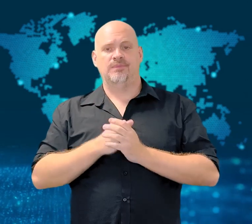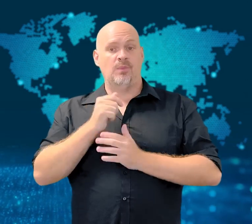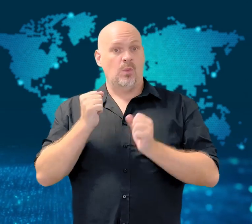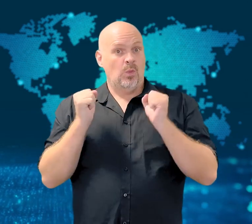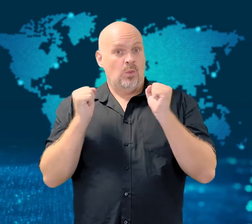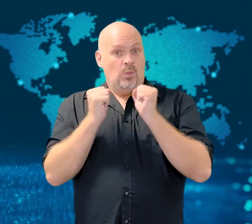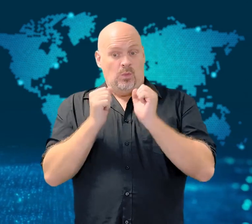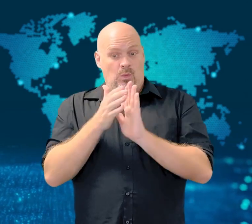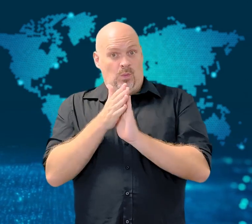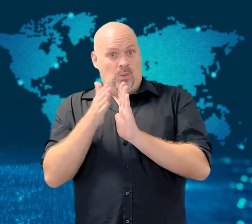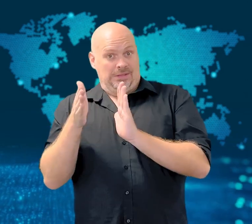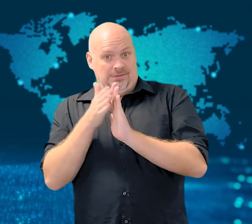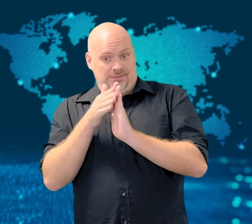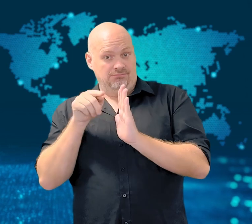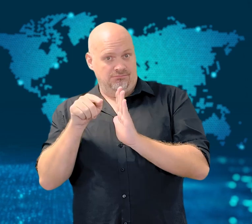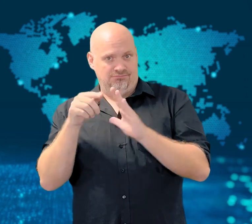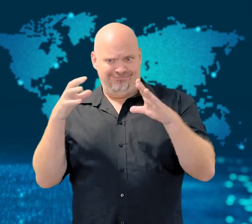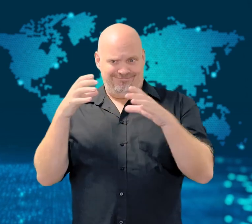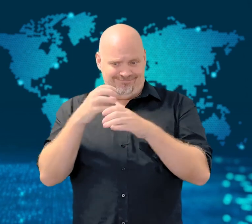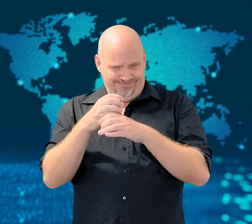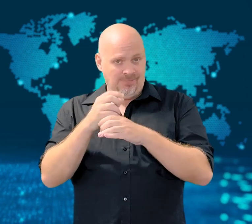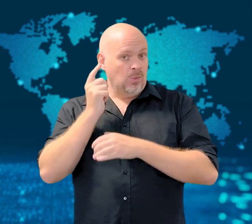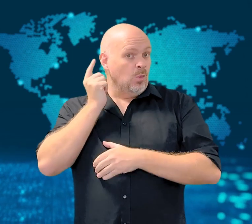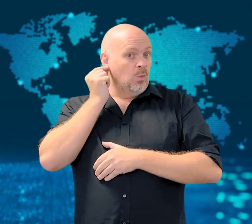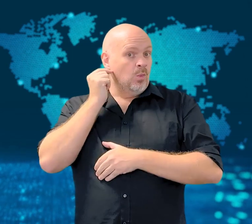the predatory behavior.